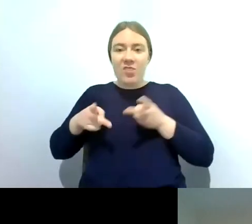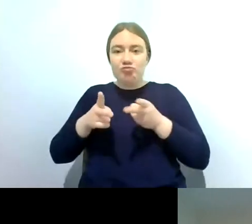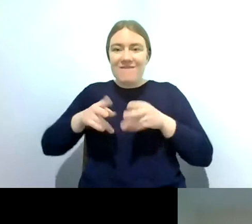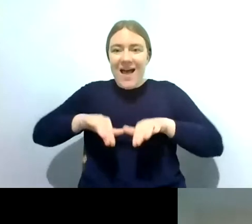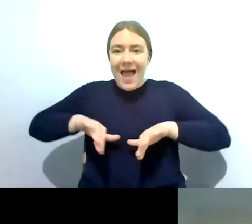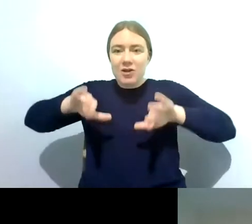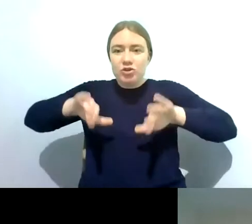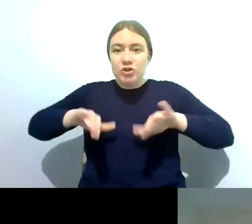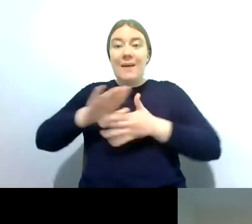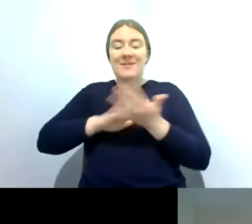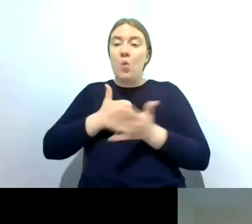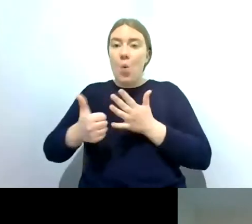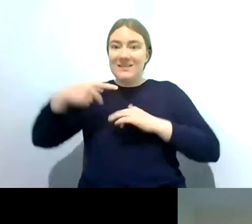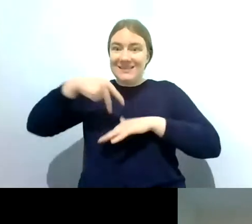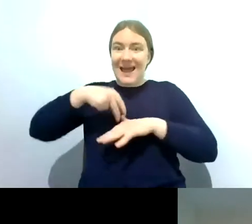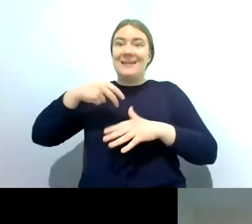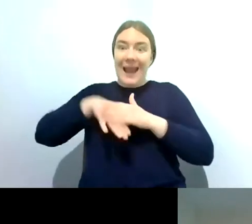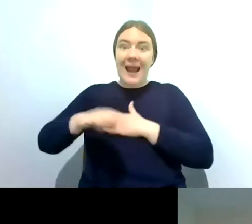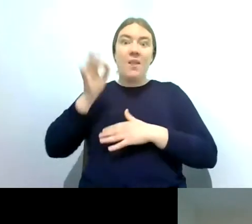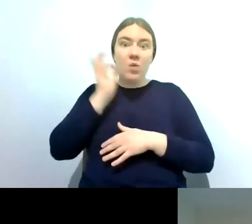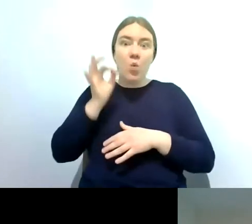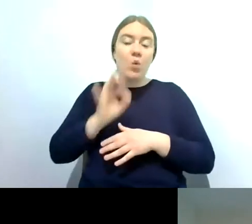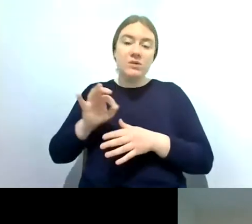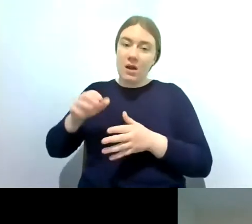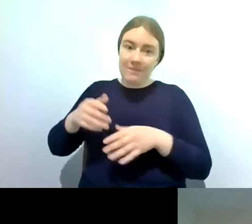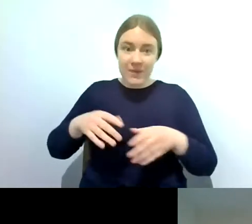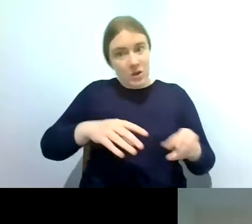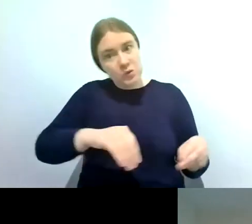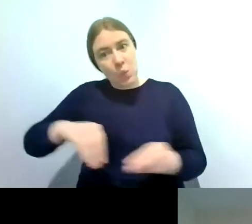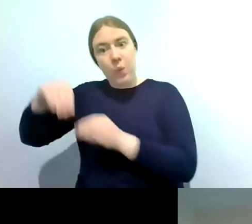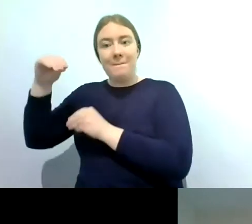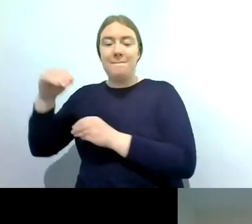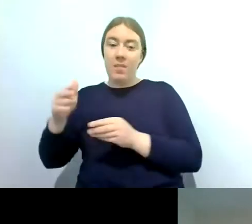in the water always sweeping in the water and you're sweeping that marginal vegetation